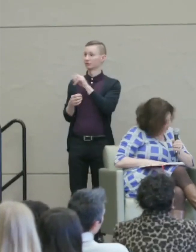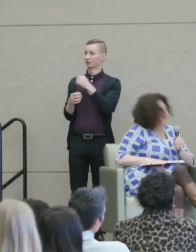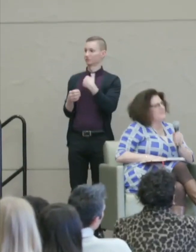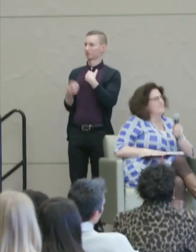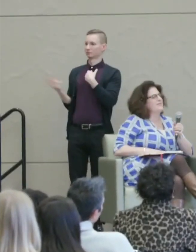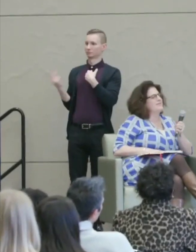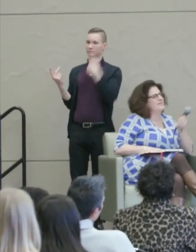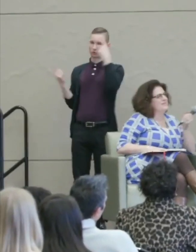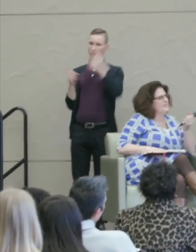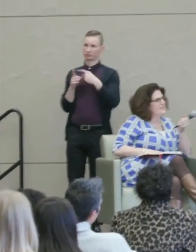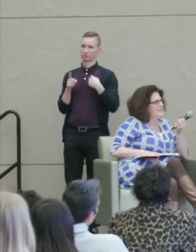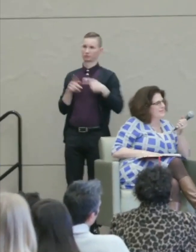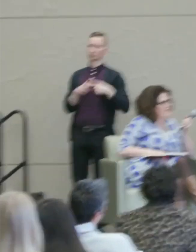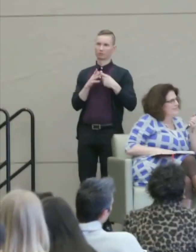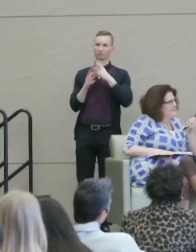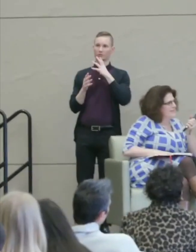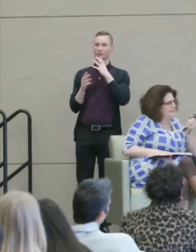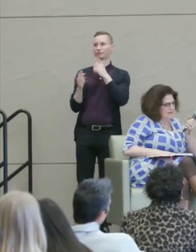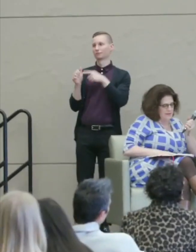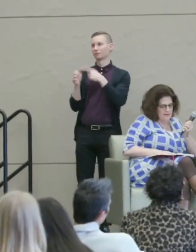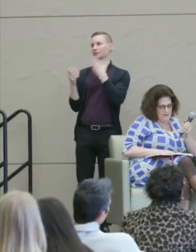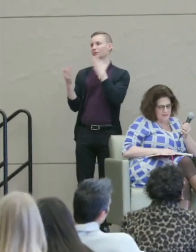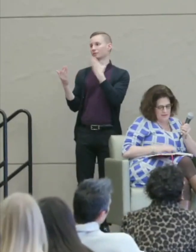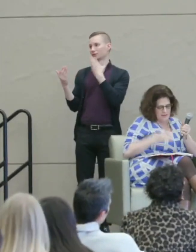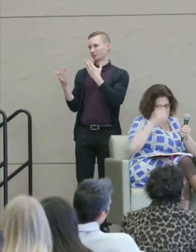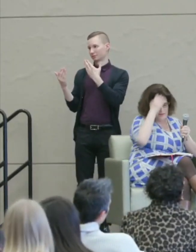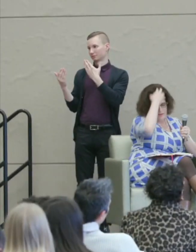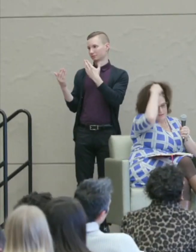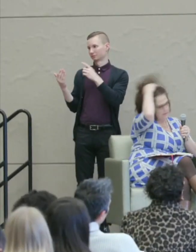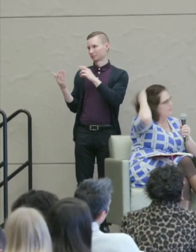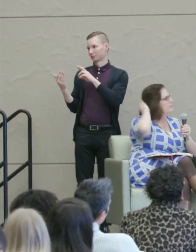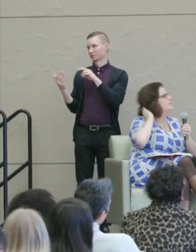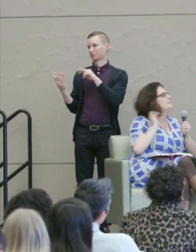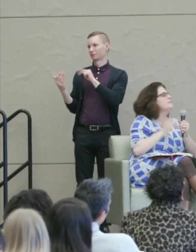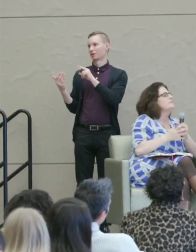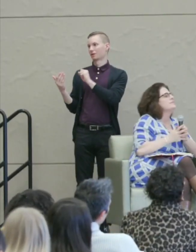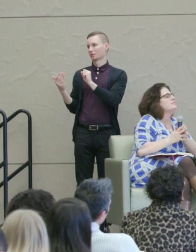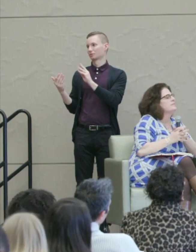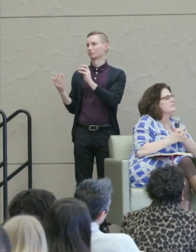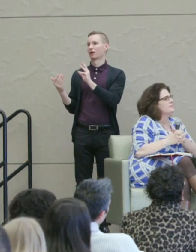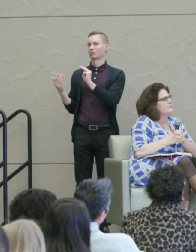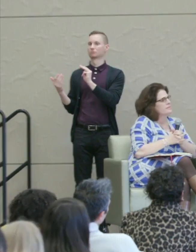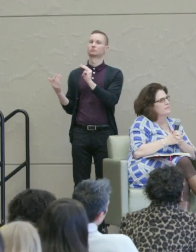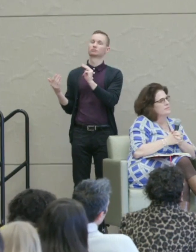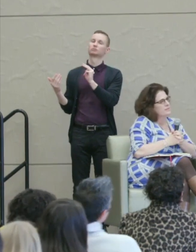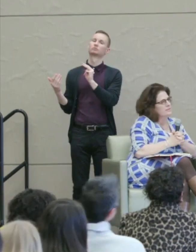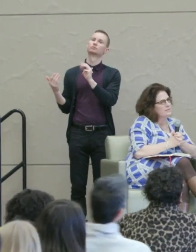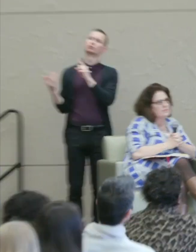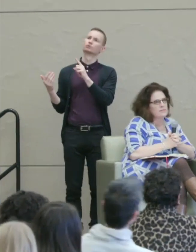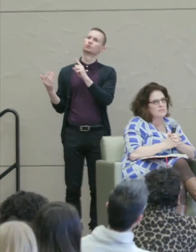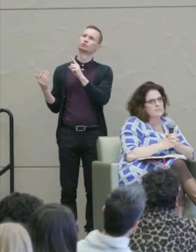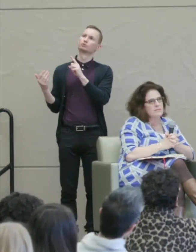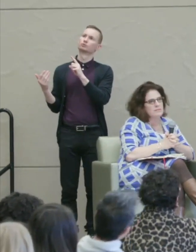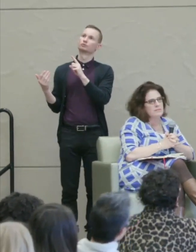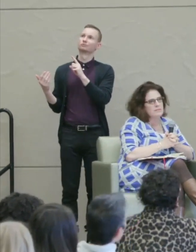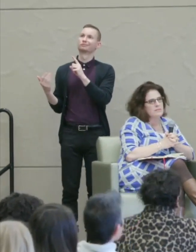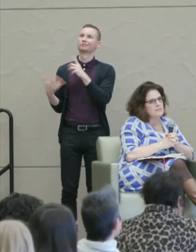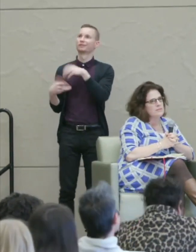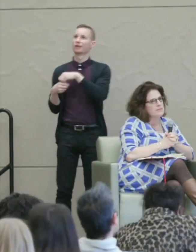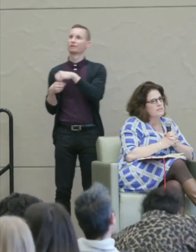First I want to thank Professor Nussbaum for really engaging address and also set of provocations.